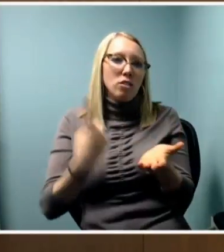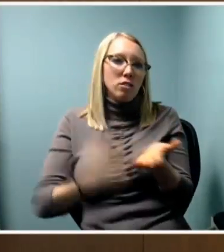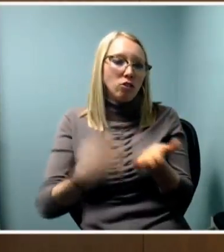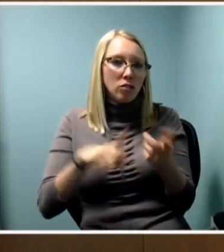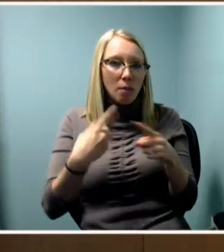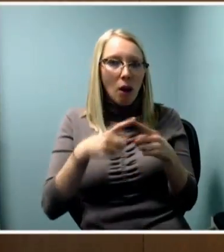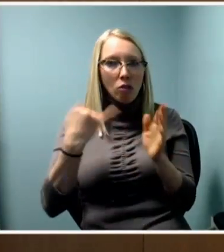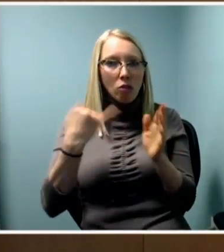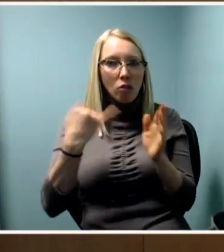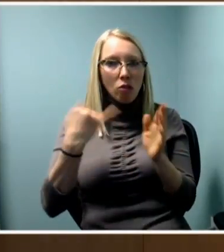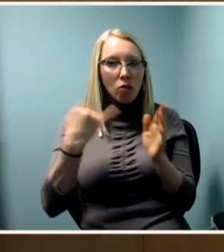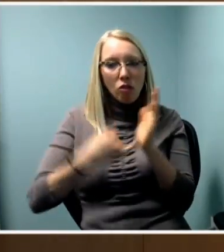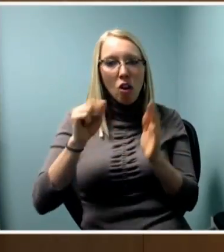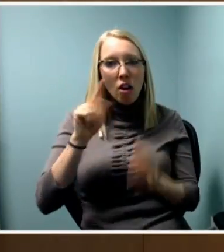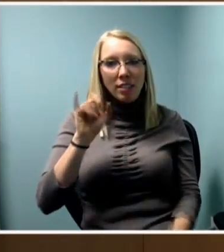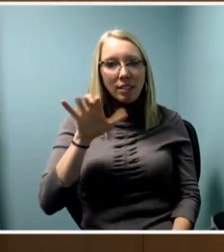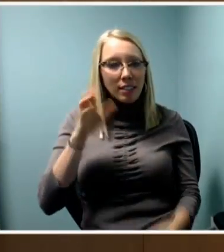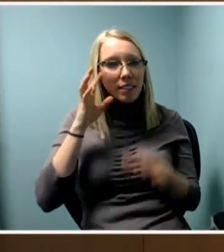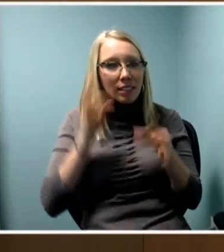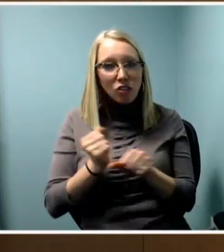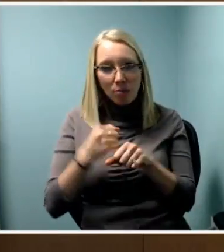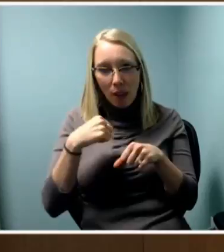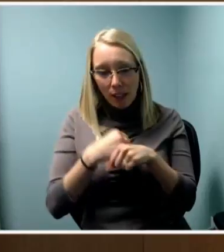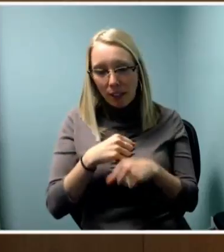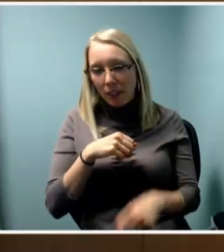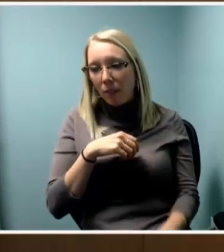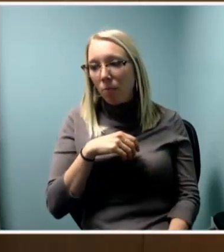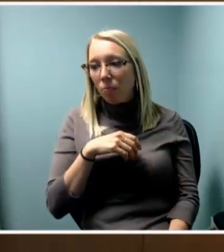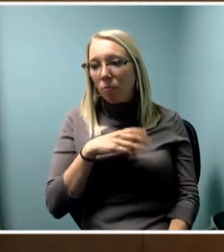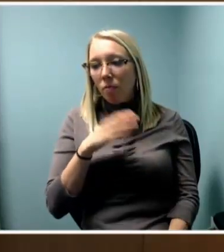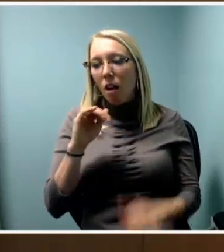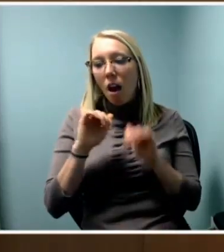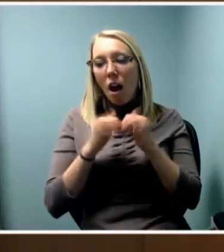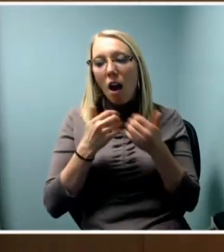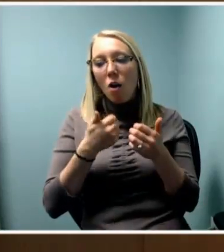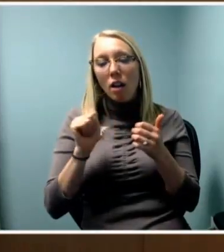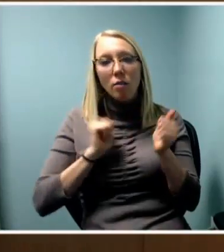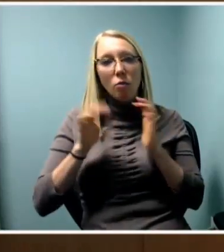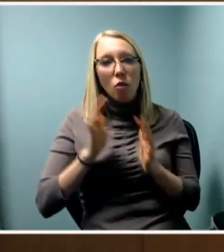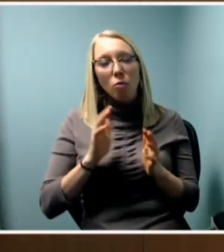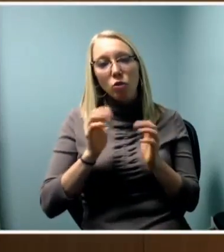and how performers with disabilities and companies who do not traditionally work